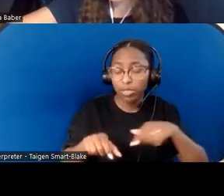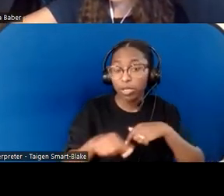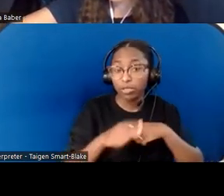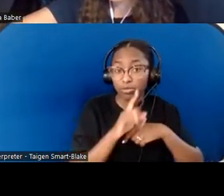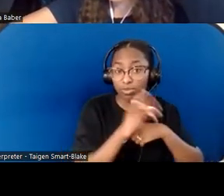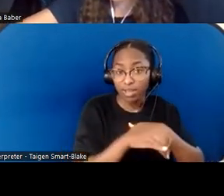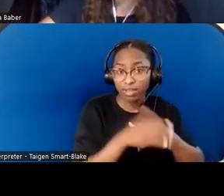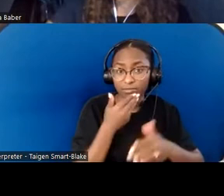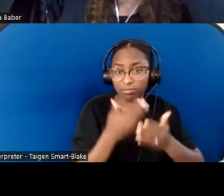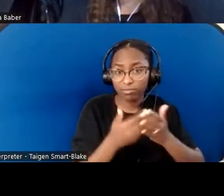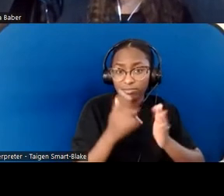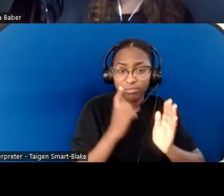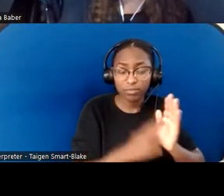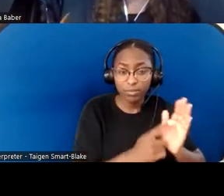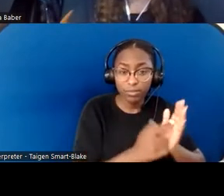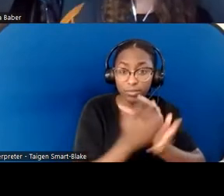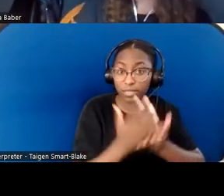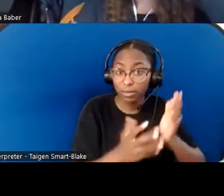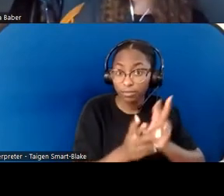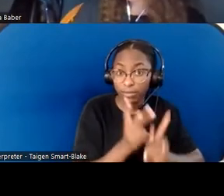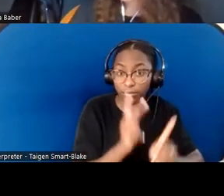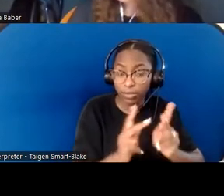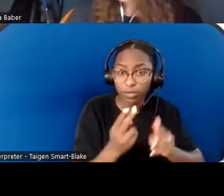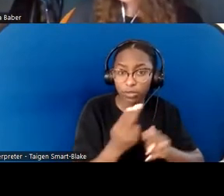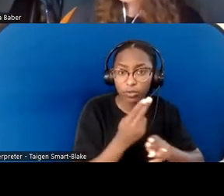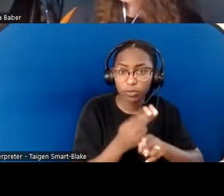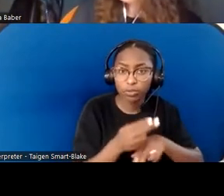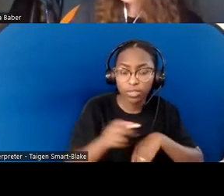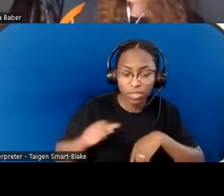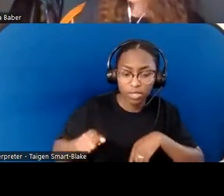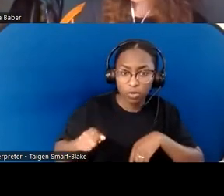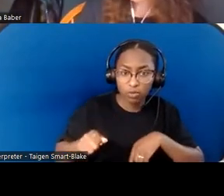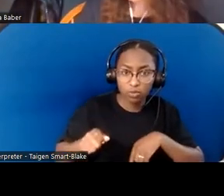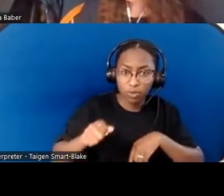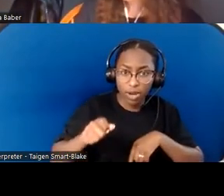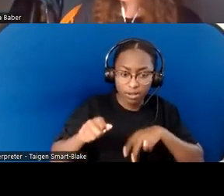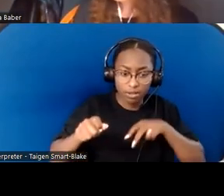some people are going to need to use a rail on the stairs or to see the edge of the stairs.